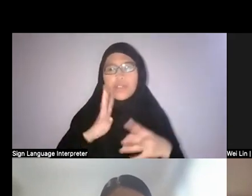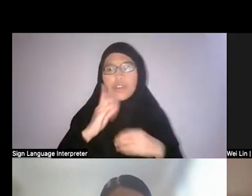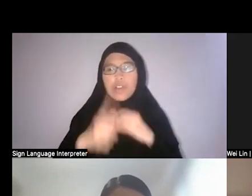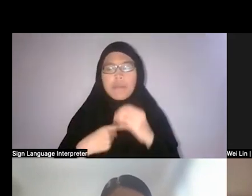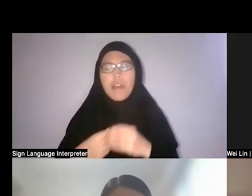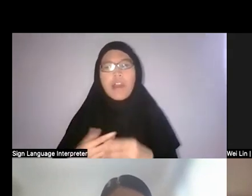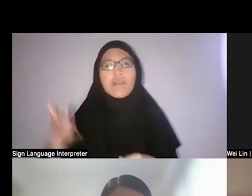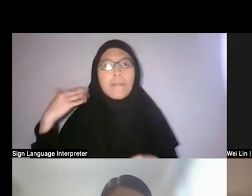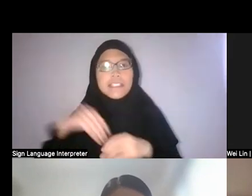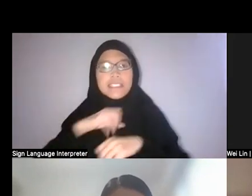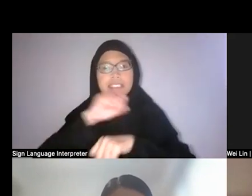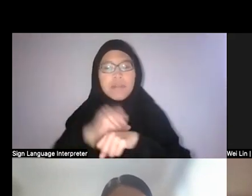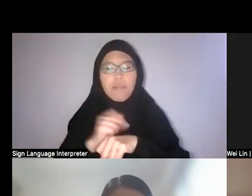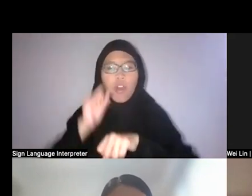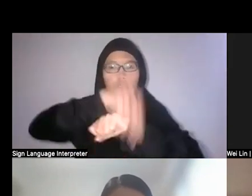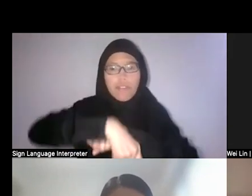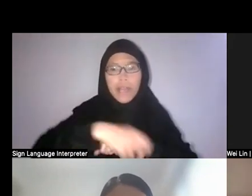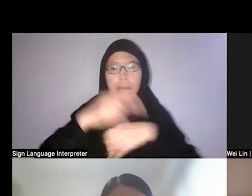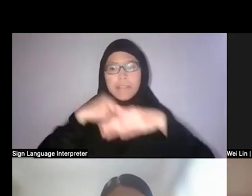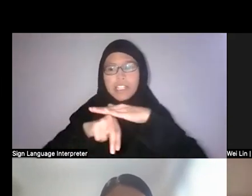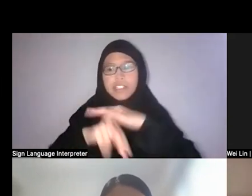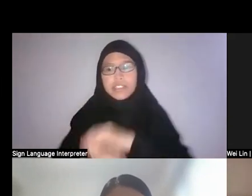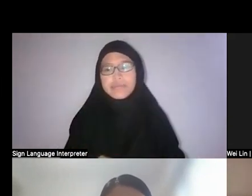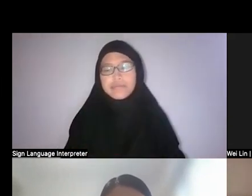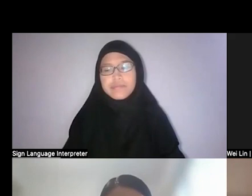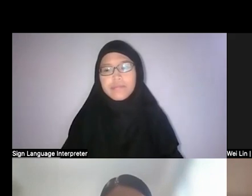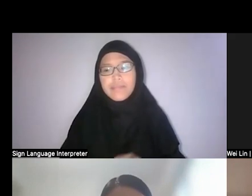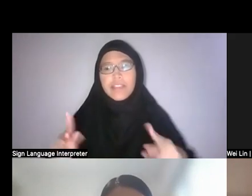It’s Singapore overcoming nature, whatever physical limitations,